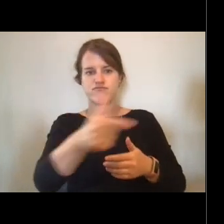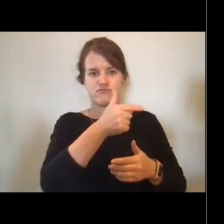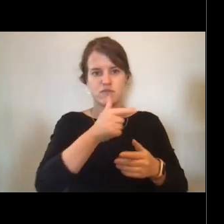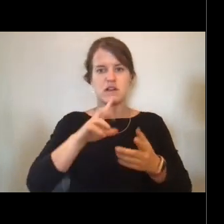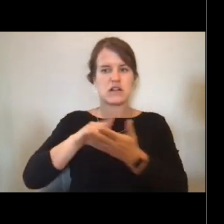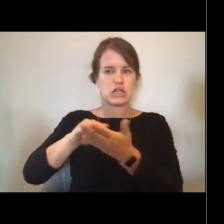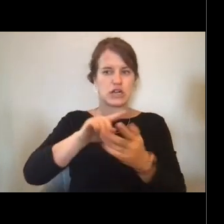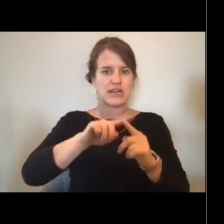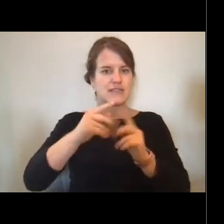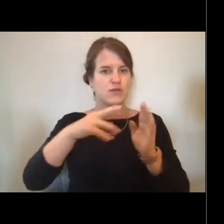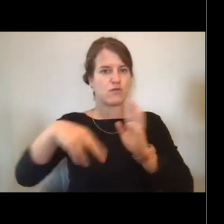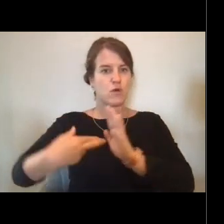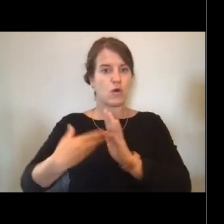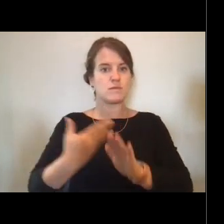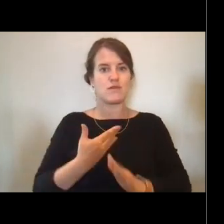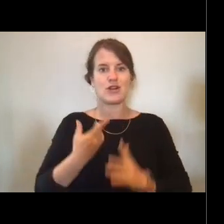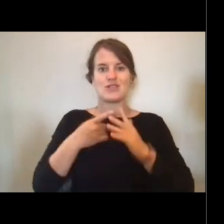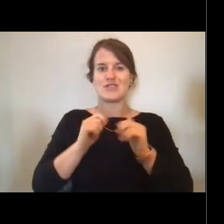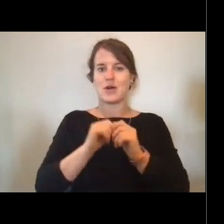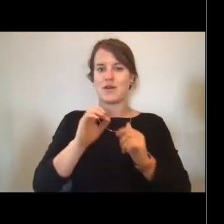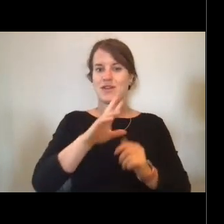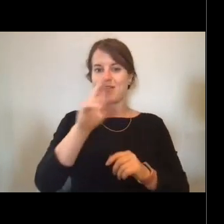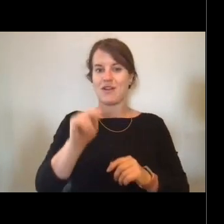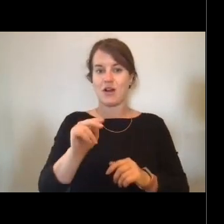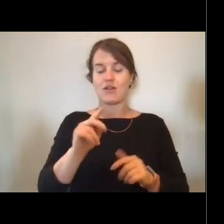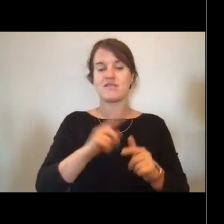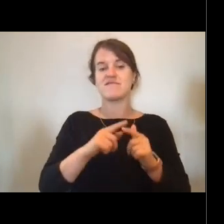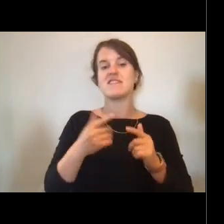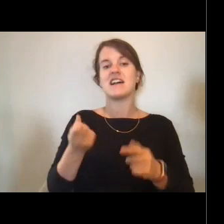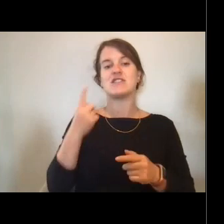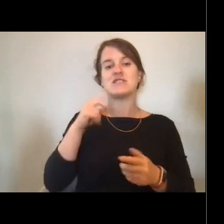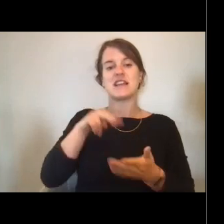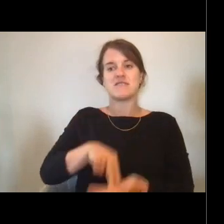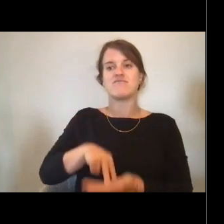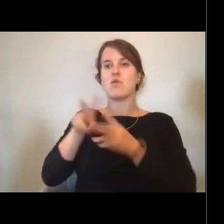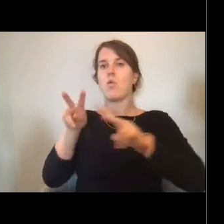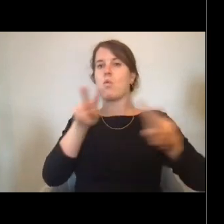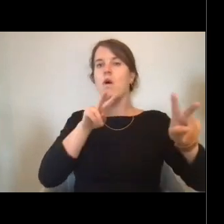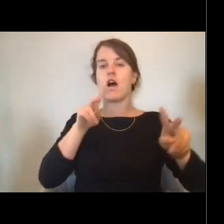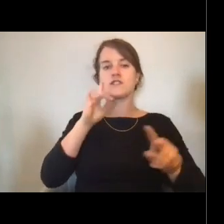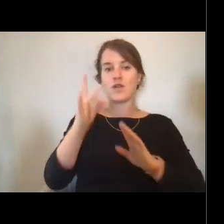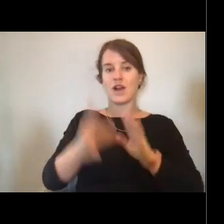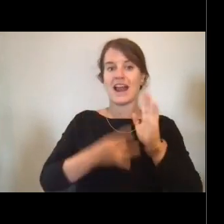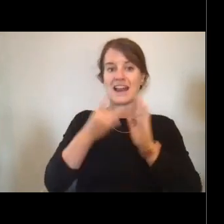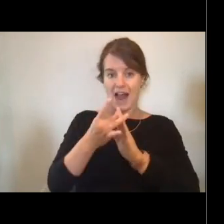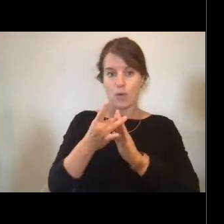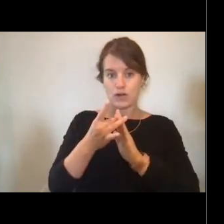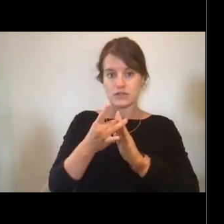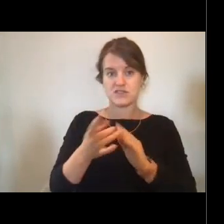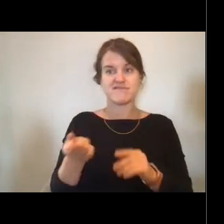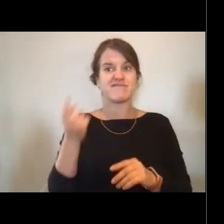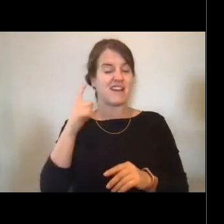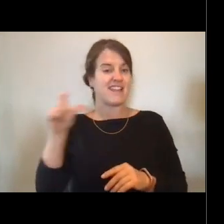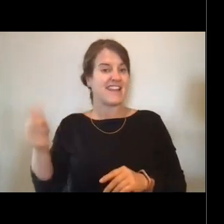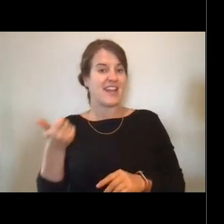And then most people stand eight hours of watch a day and the other 16 hours, it's not free time unfortunately,